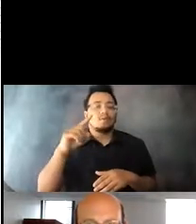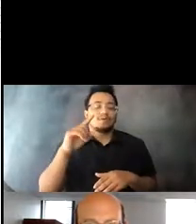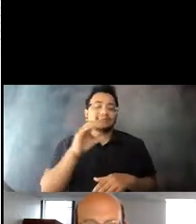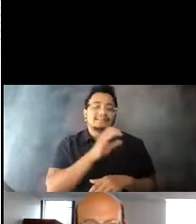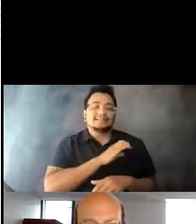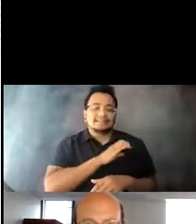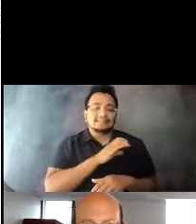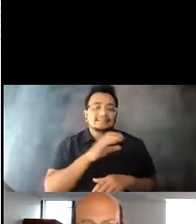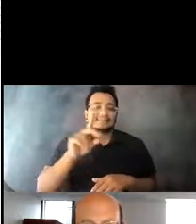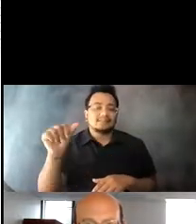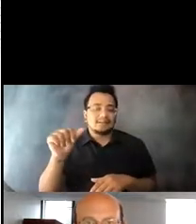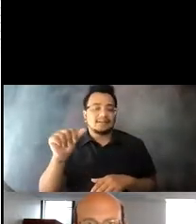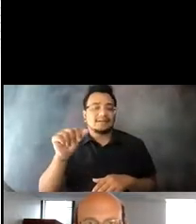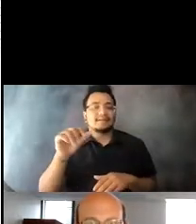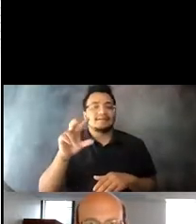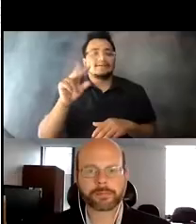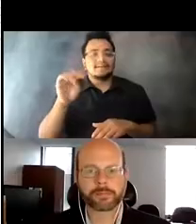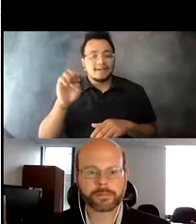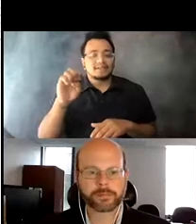15:05:50 force cochair. 15:05:52 Carol, welcome.